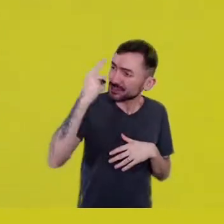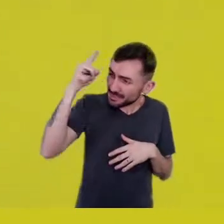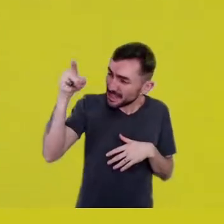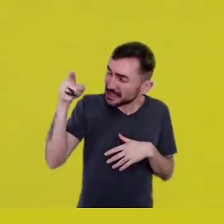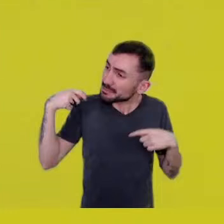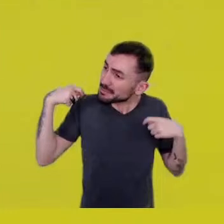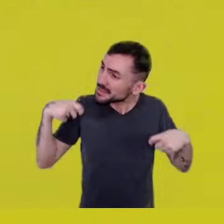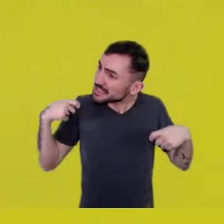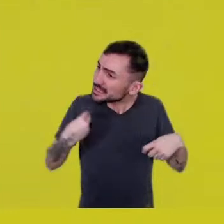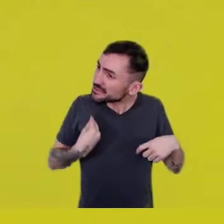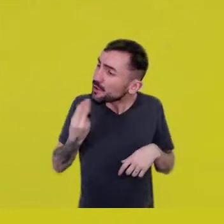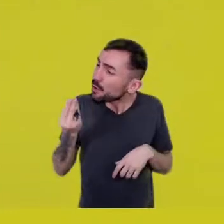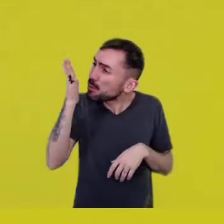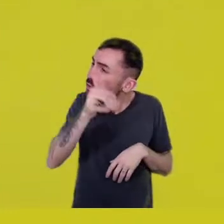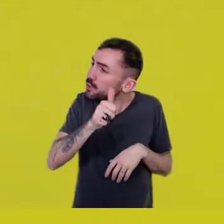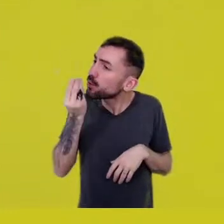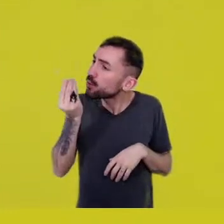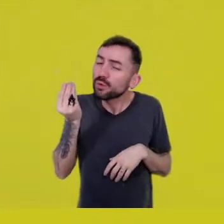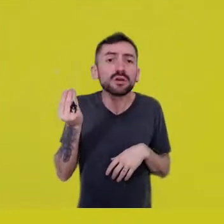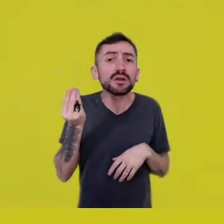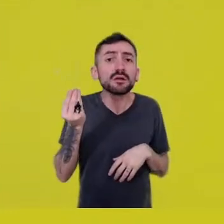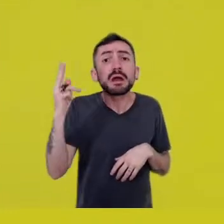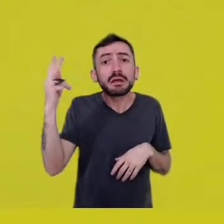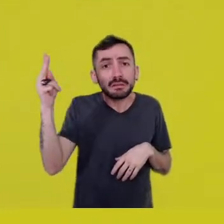and that person has so much life within themselves,